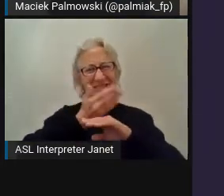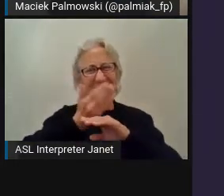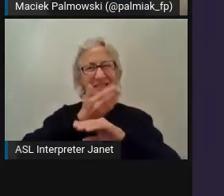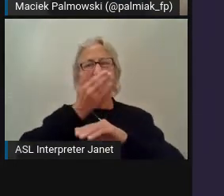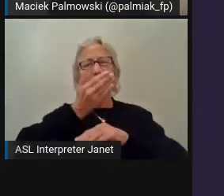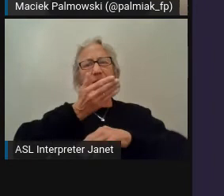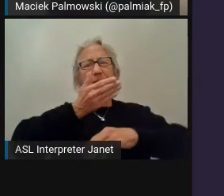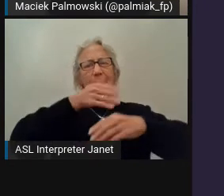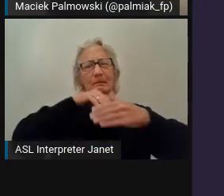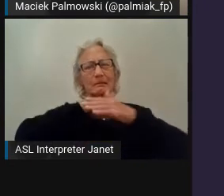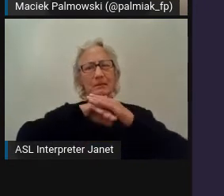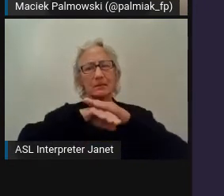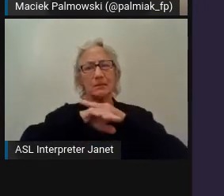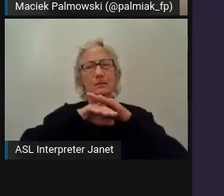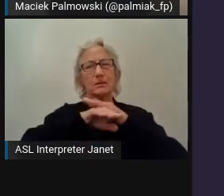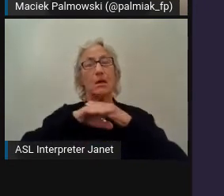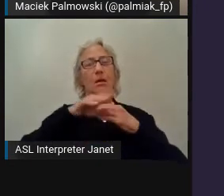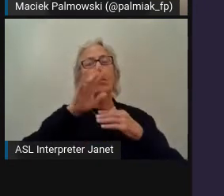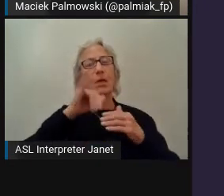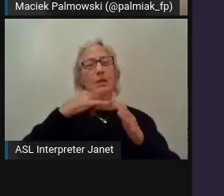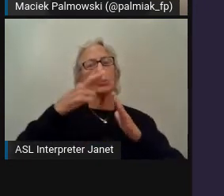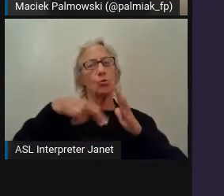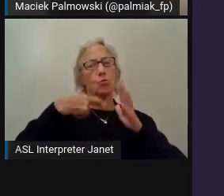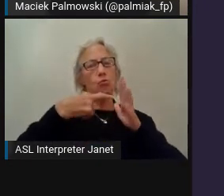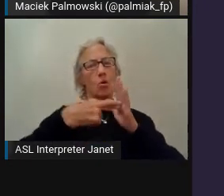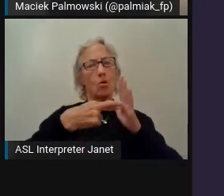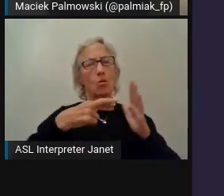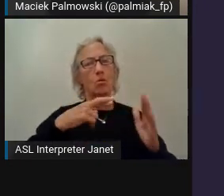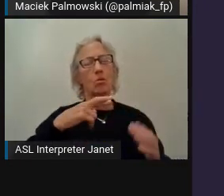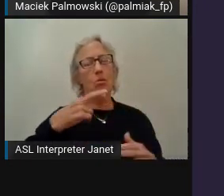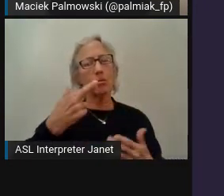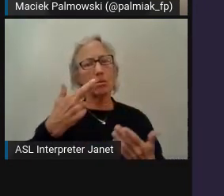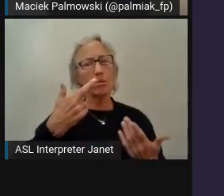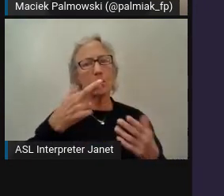Yes, this is the role of the agency of the company.